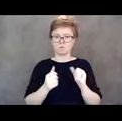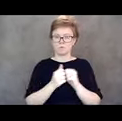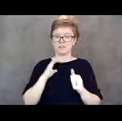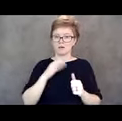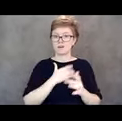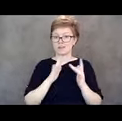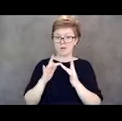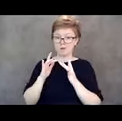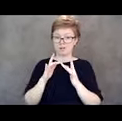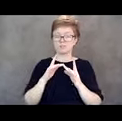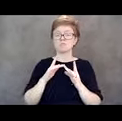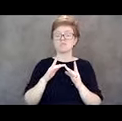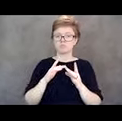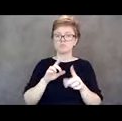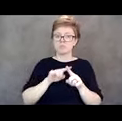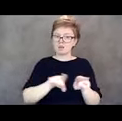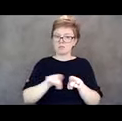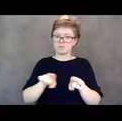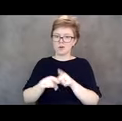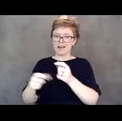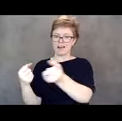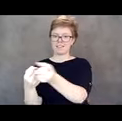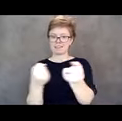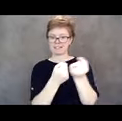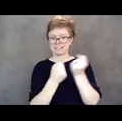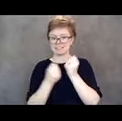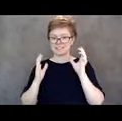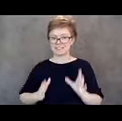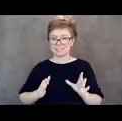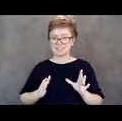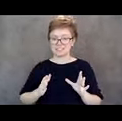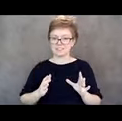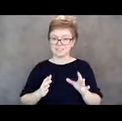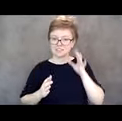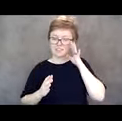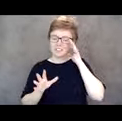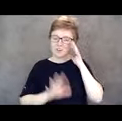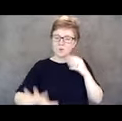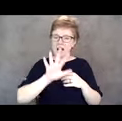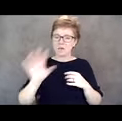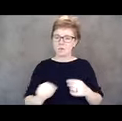but also the advocates throughout the whole state no matter what, what age,